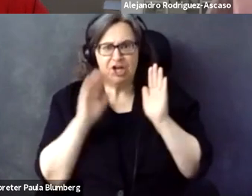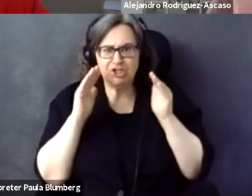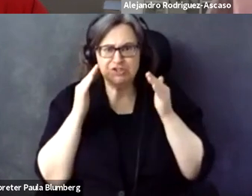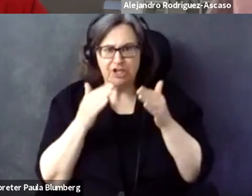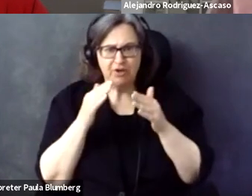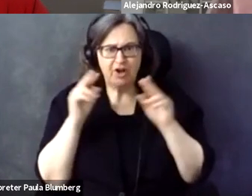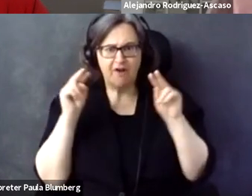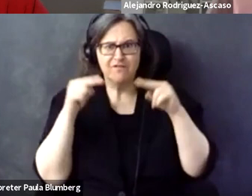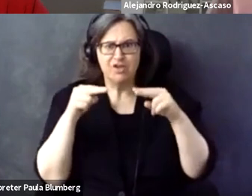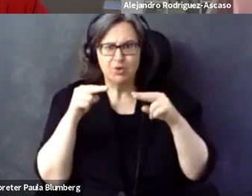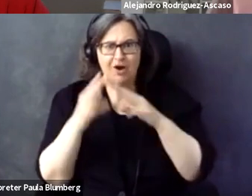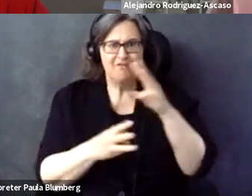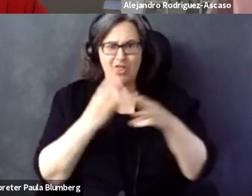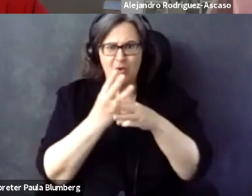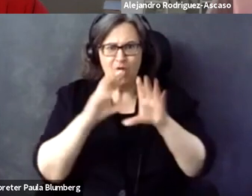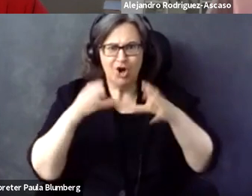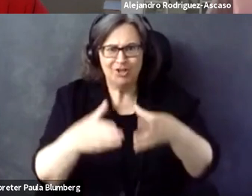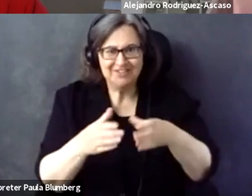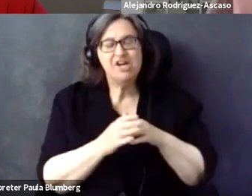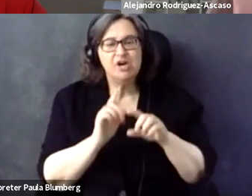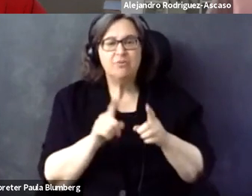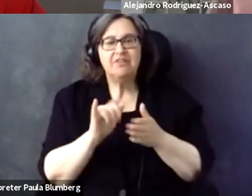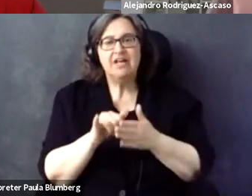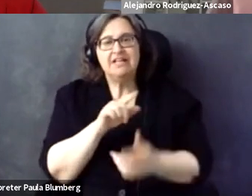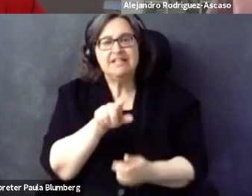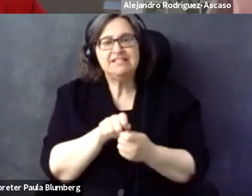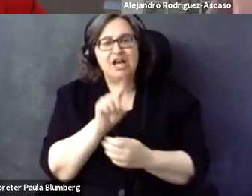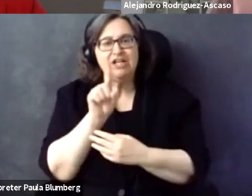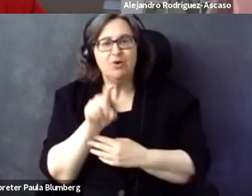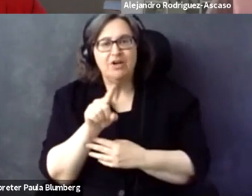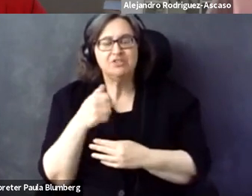around the standards, I know this is a very standard centric